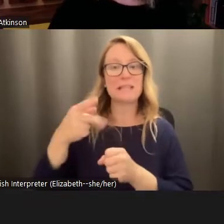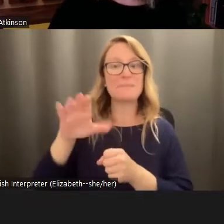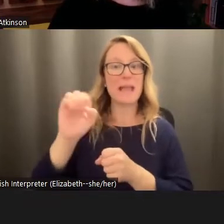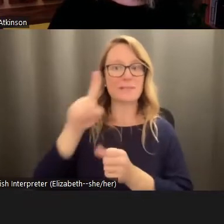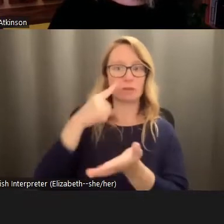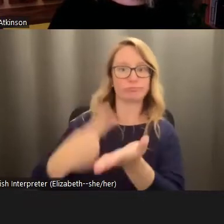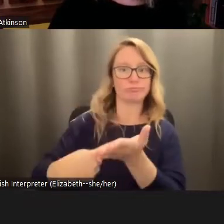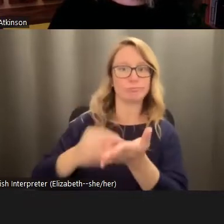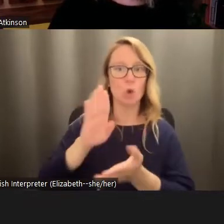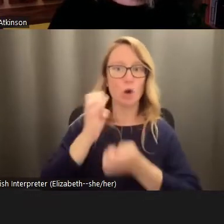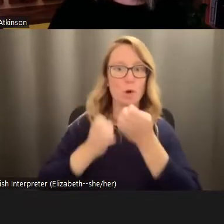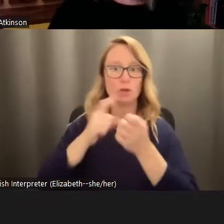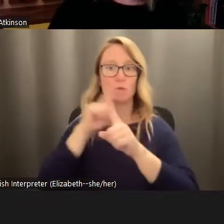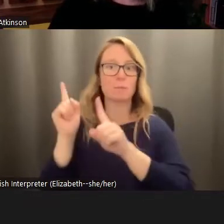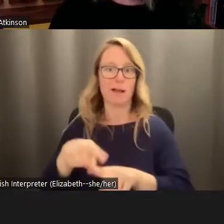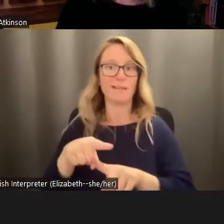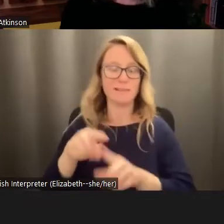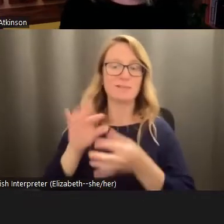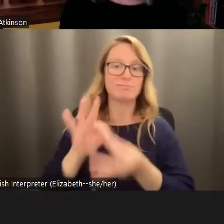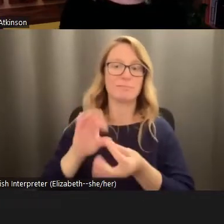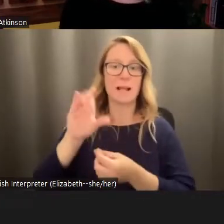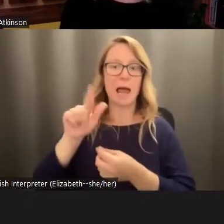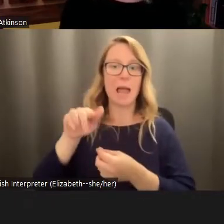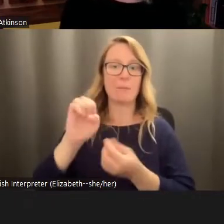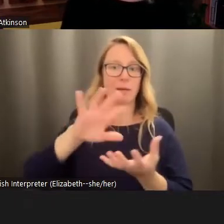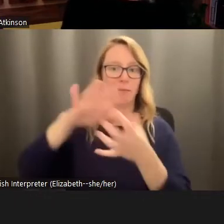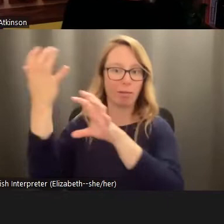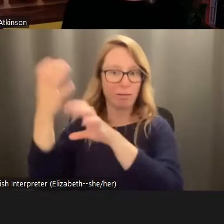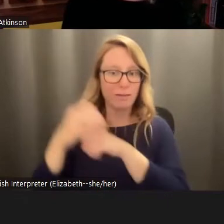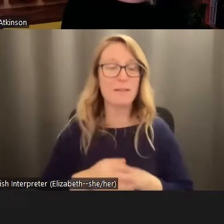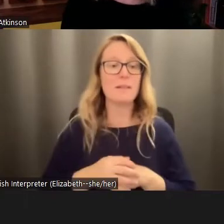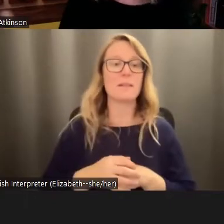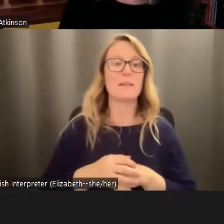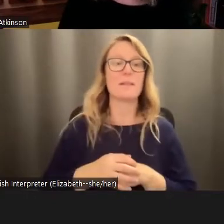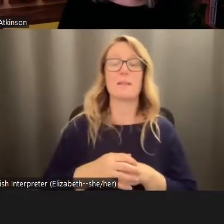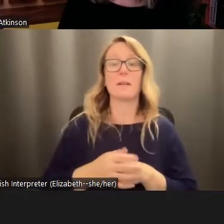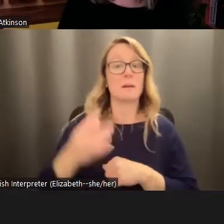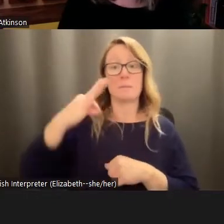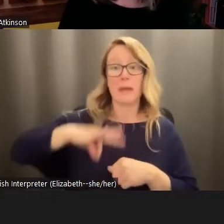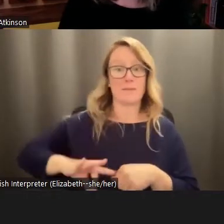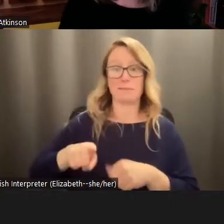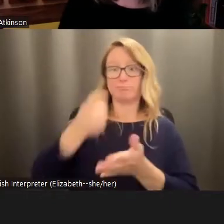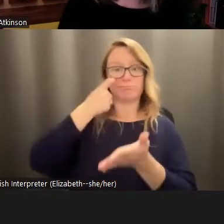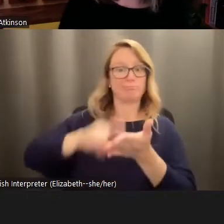responses to climate upheaval. And the obvious benefit is, you know, acknowledgement is the first step out of repression, I